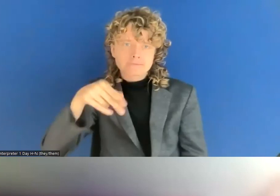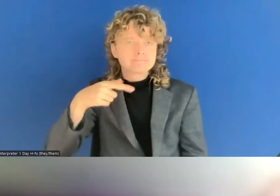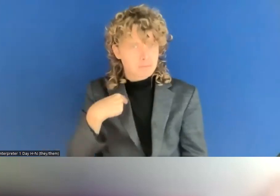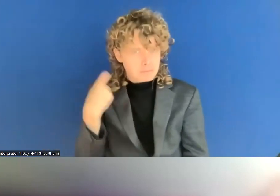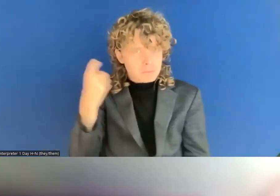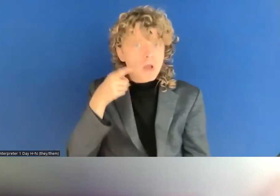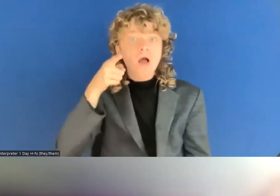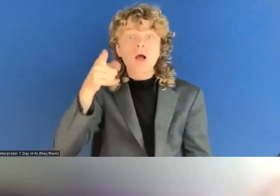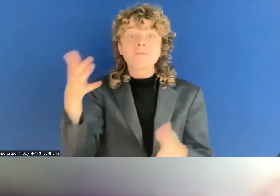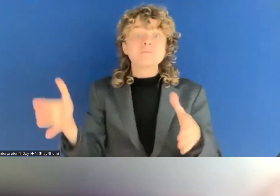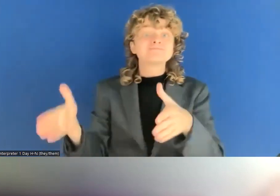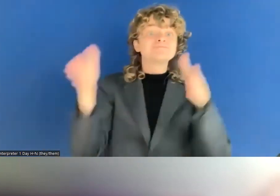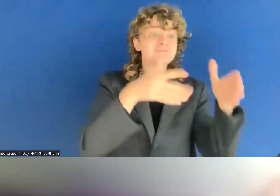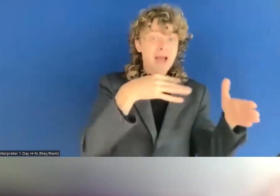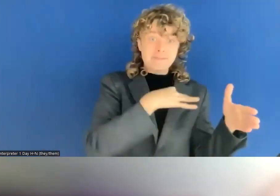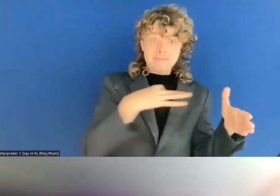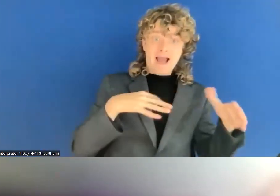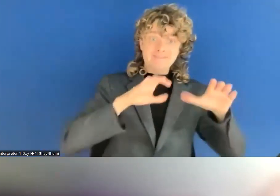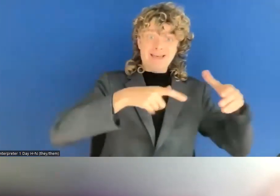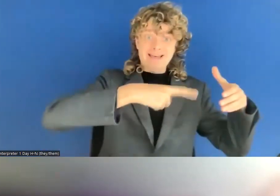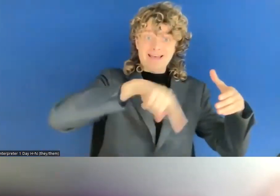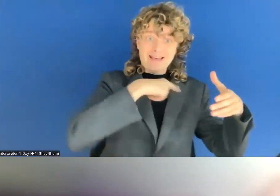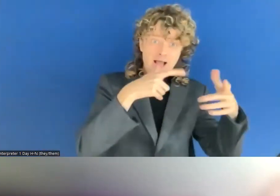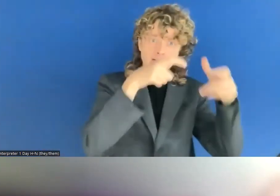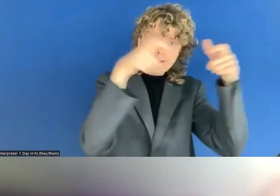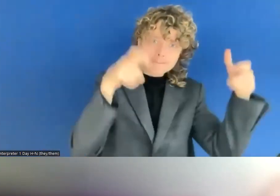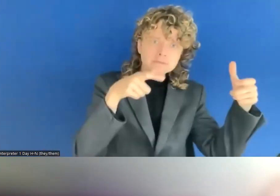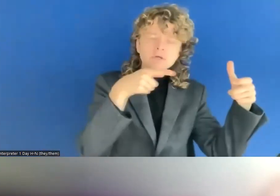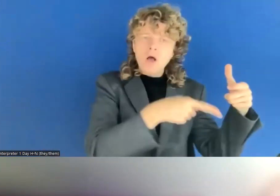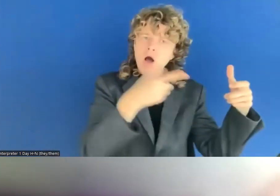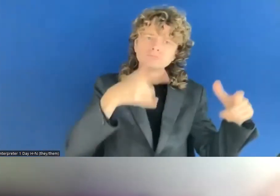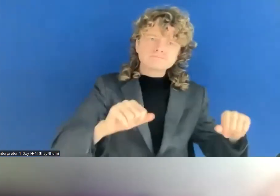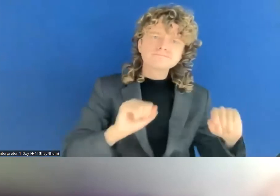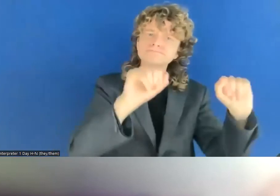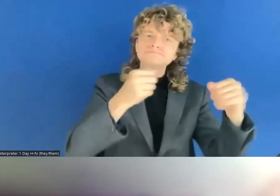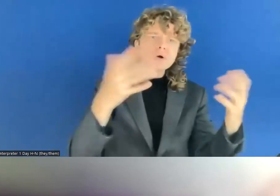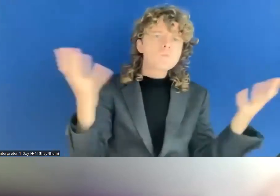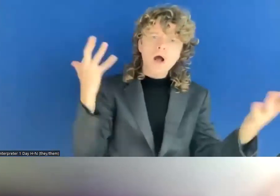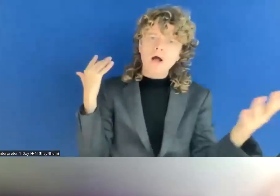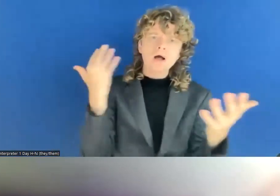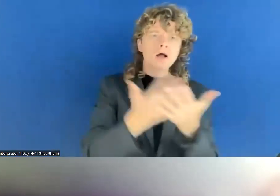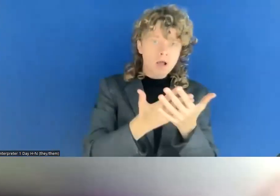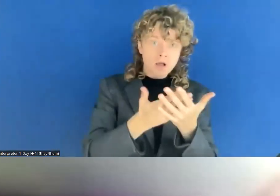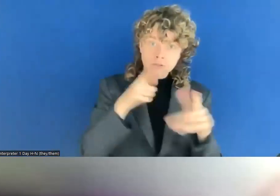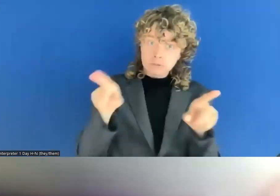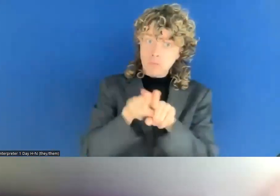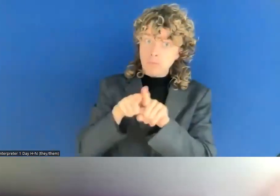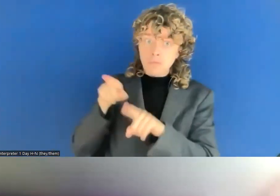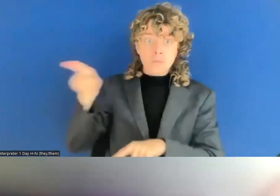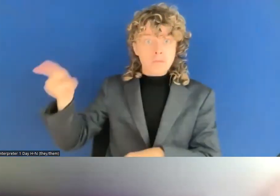Well, we have done different kinds of solutions, but the most famous one